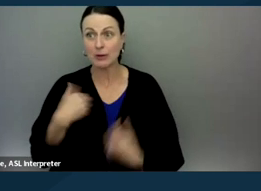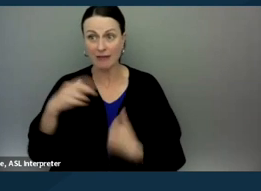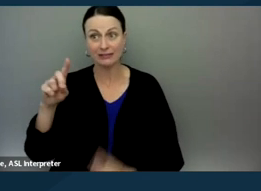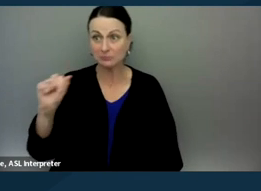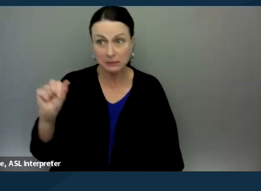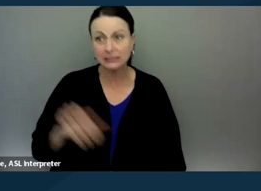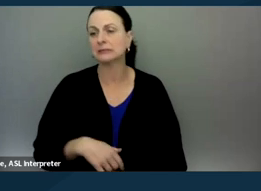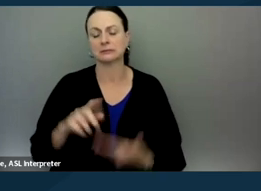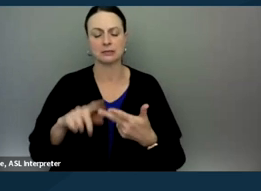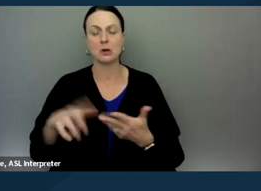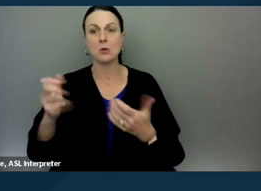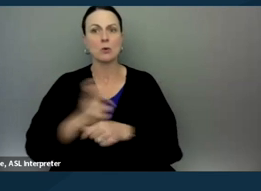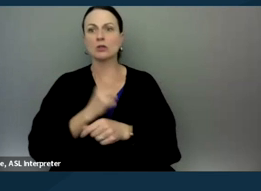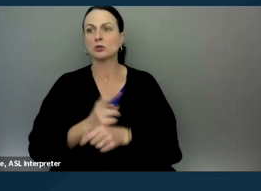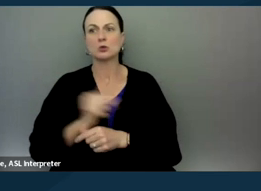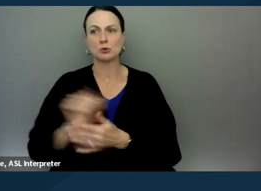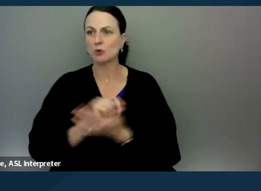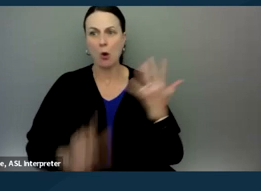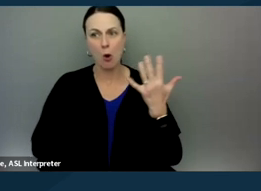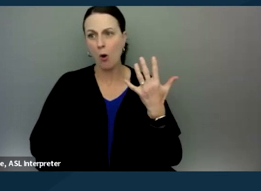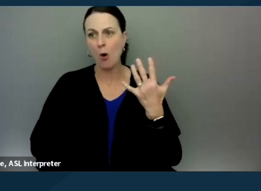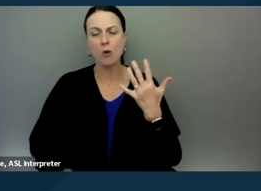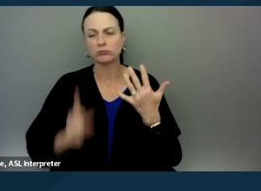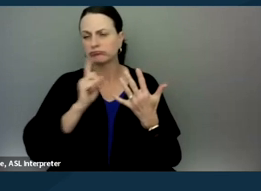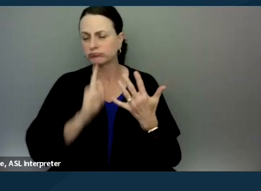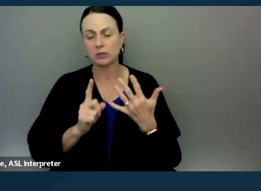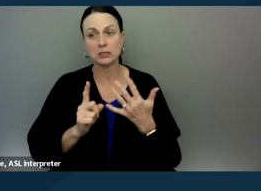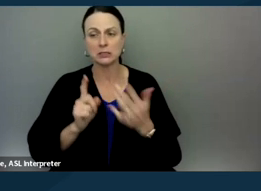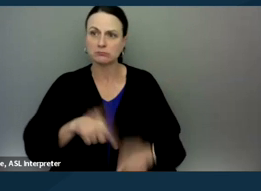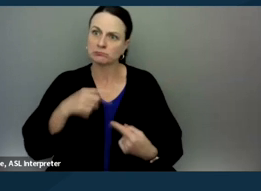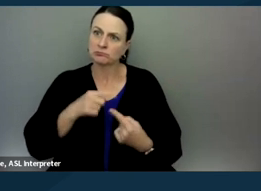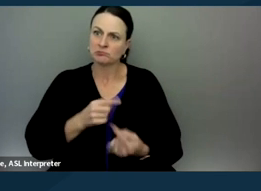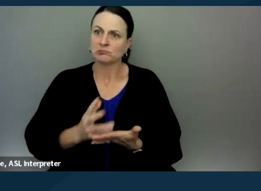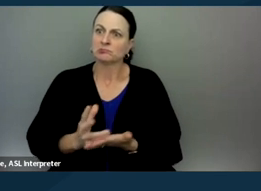and we want to use all the hard-won knowledge and experience that we have